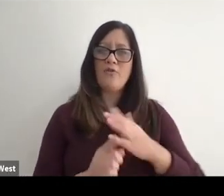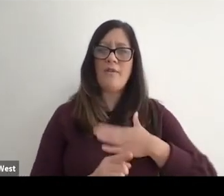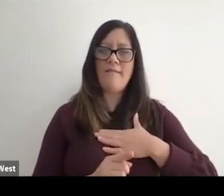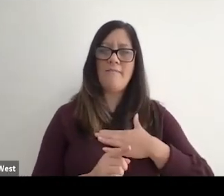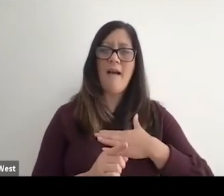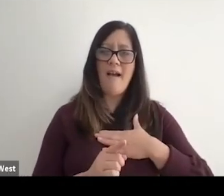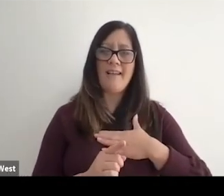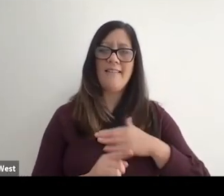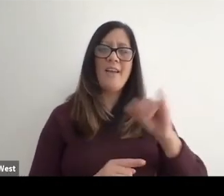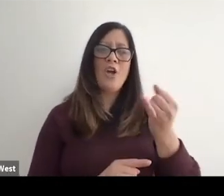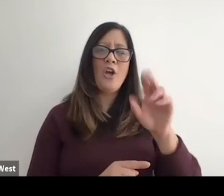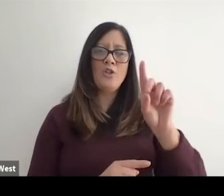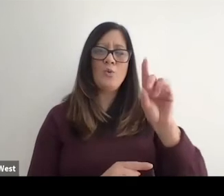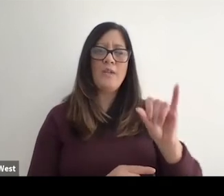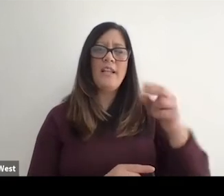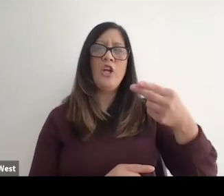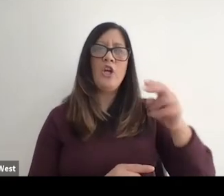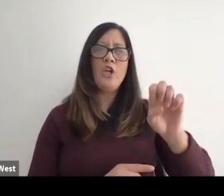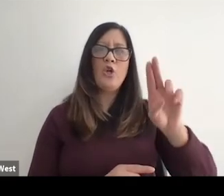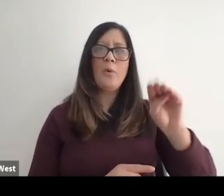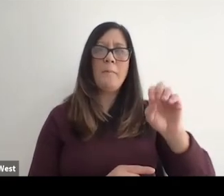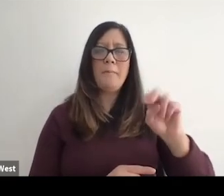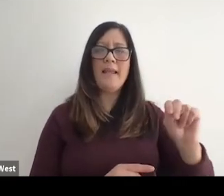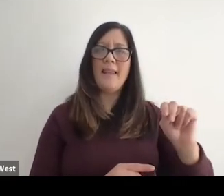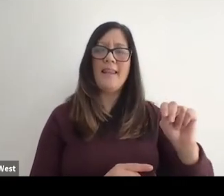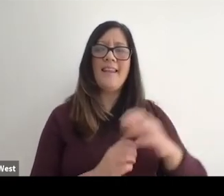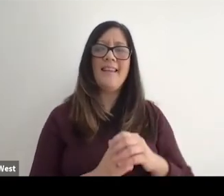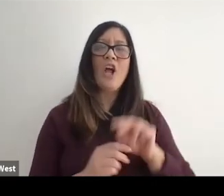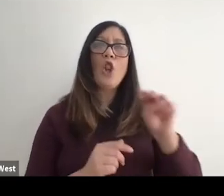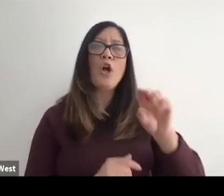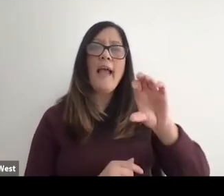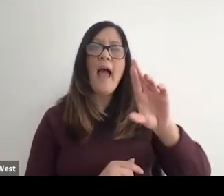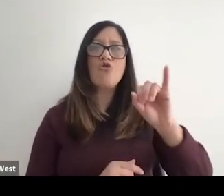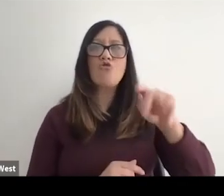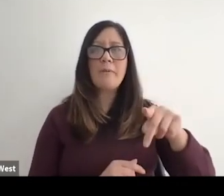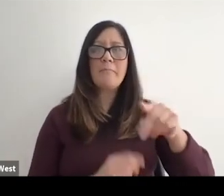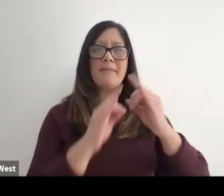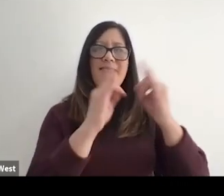Judy heumann, shifts the conversation. You have to look up due to human look up crip camp on Netflix.